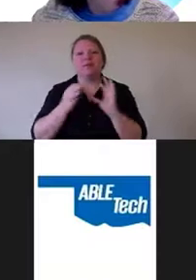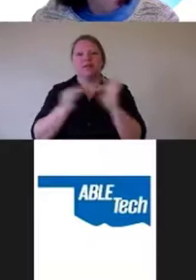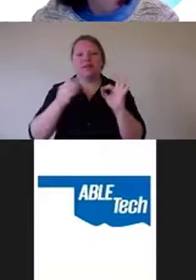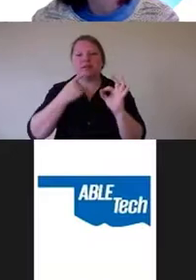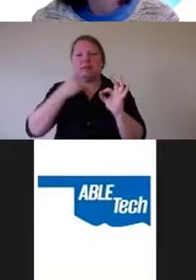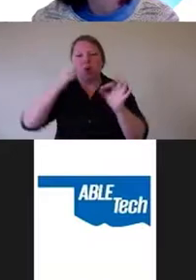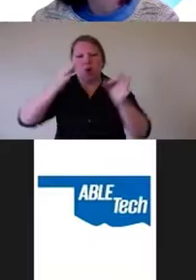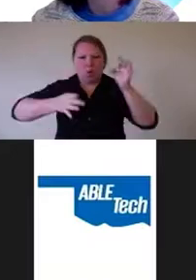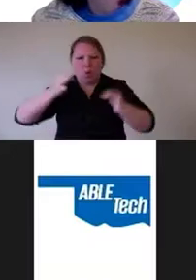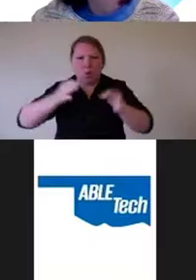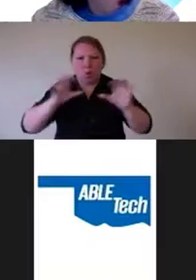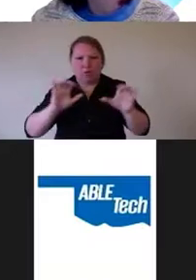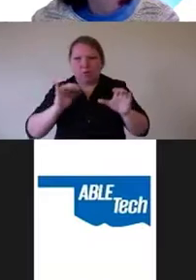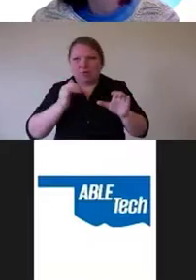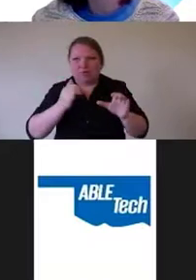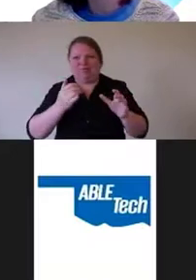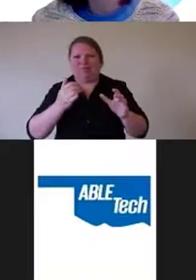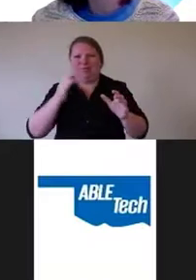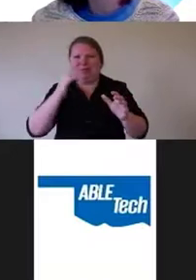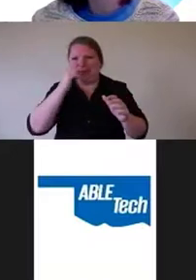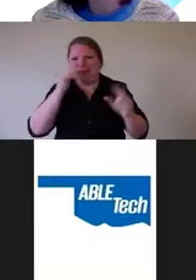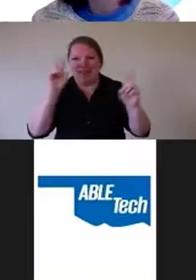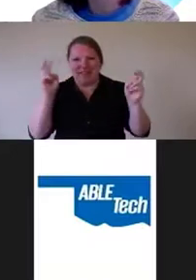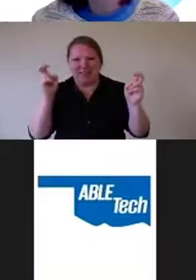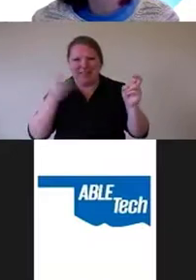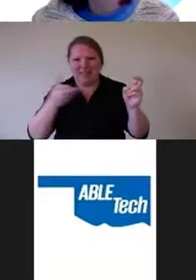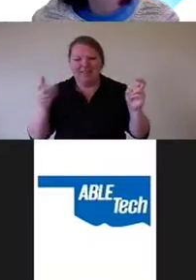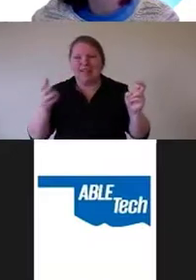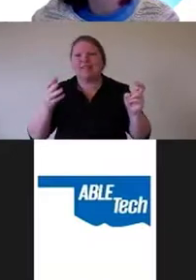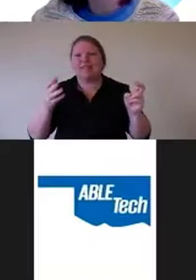the decision in the Winn-Dixie case that came out last week,